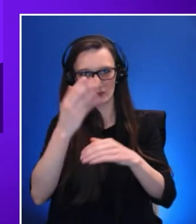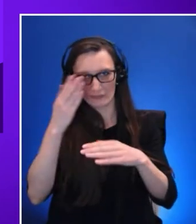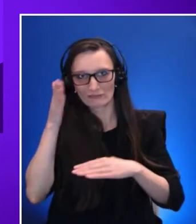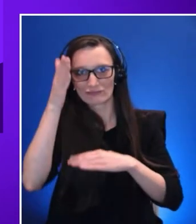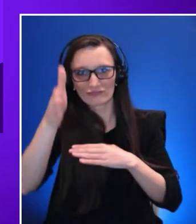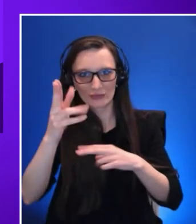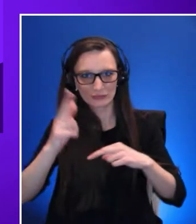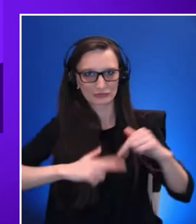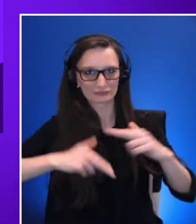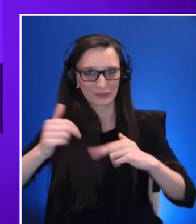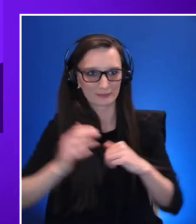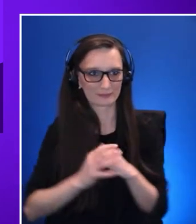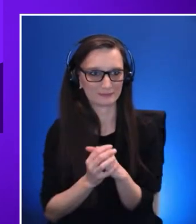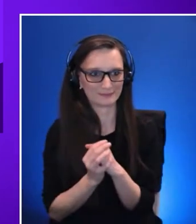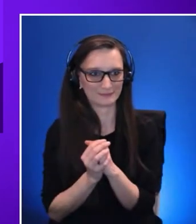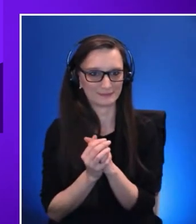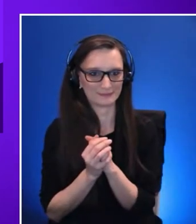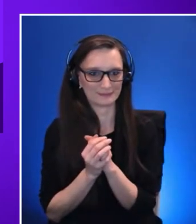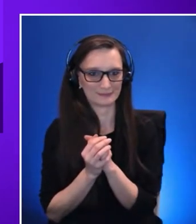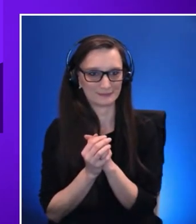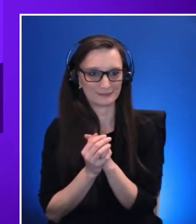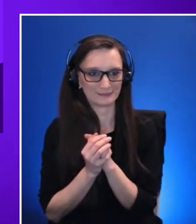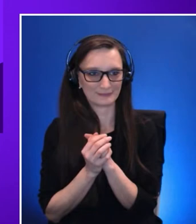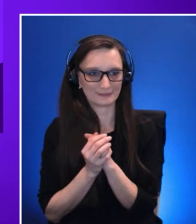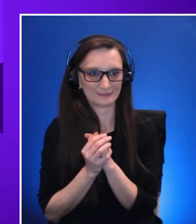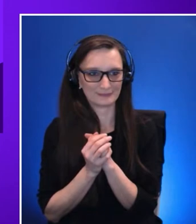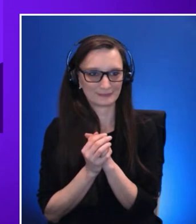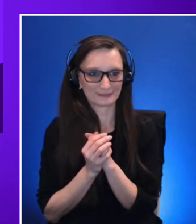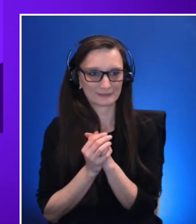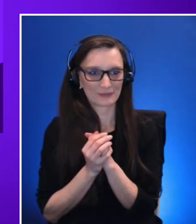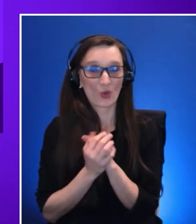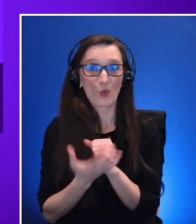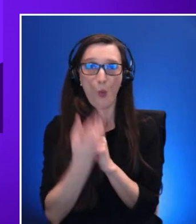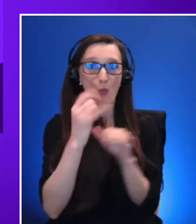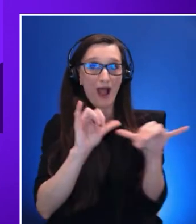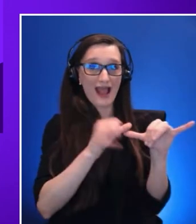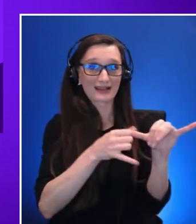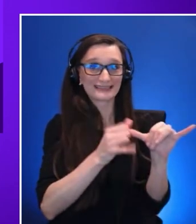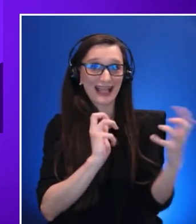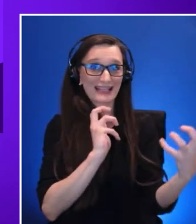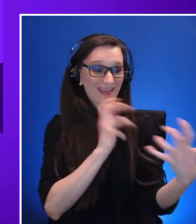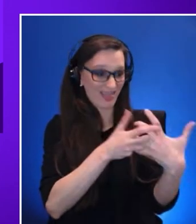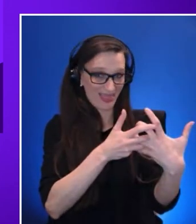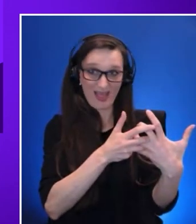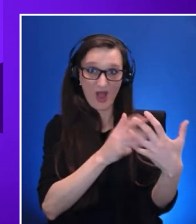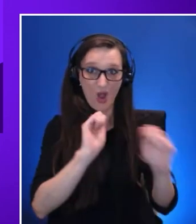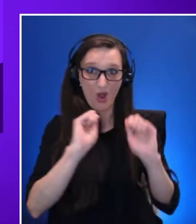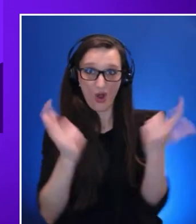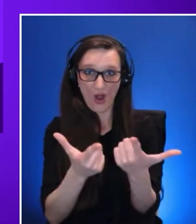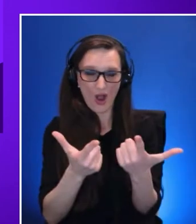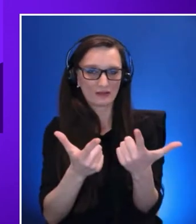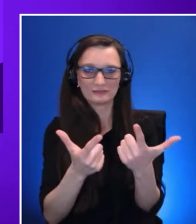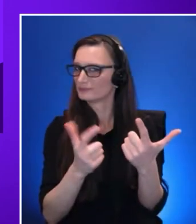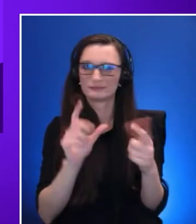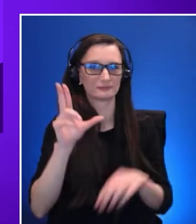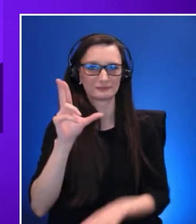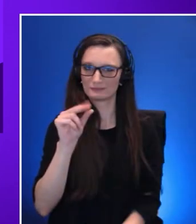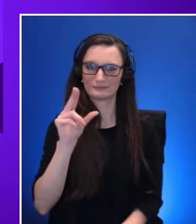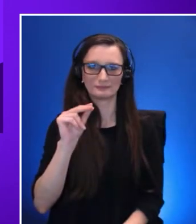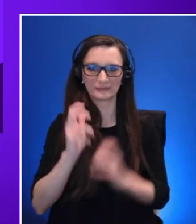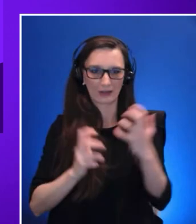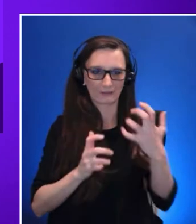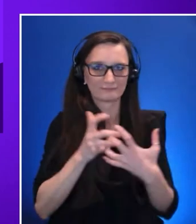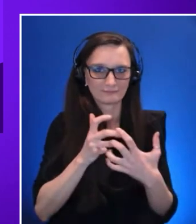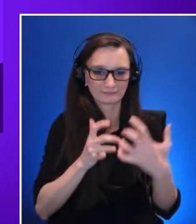does not fit all which is why we are connecting with individuals to get a personal insight into